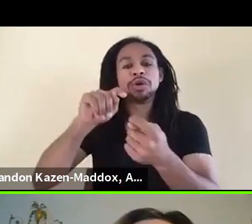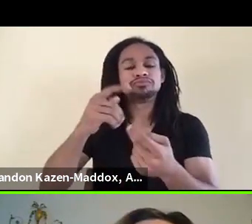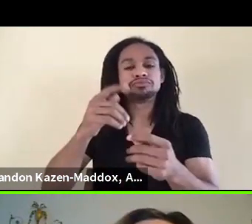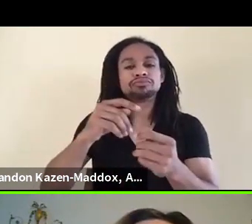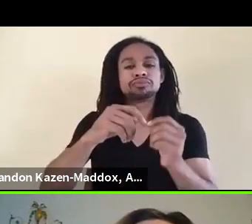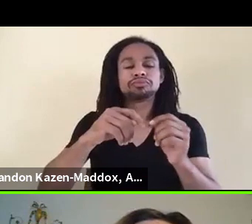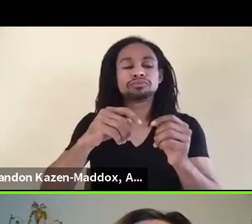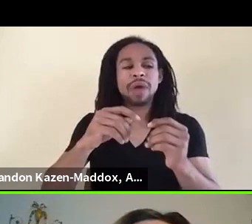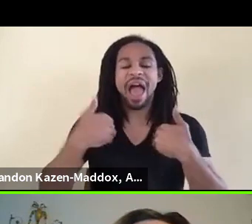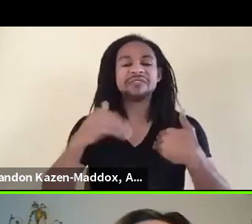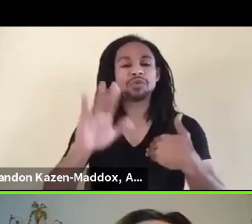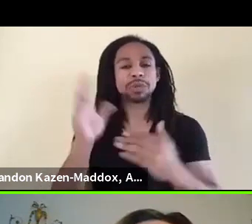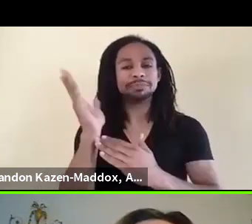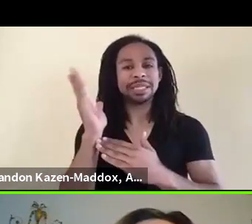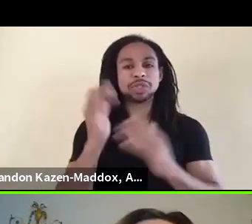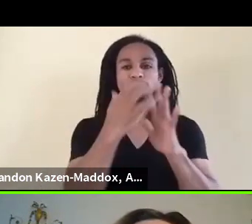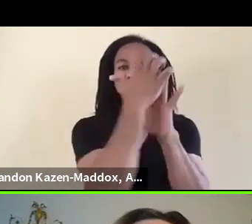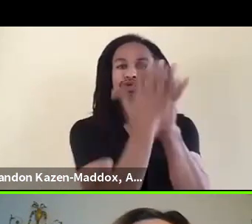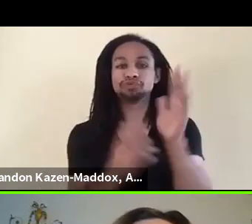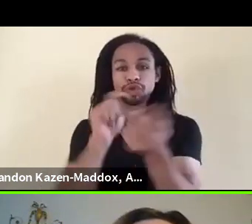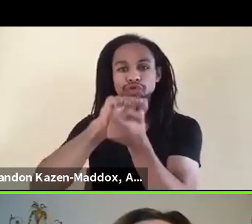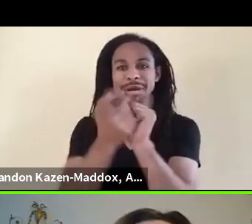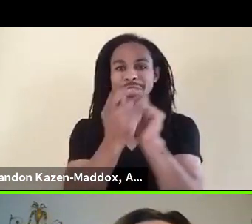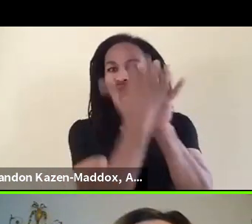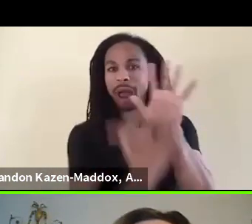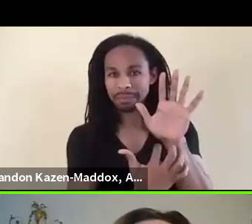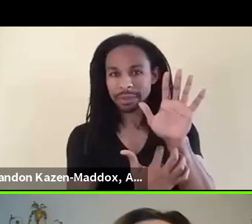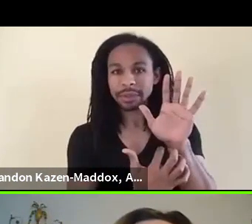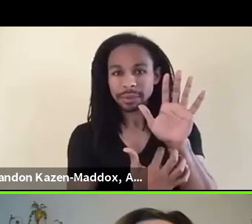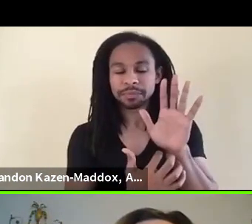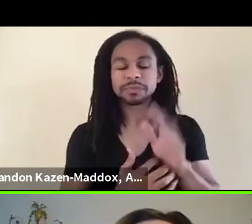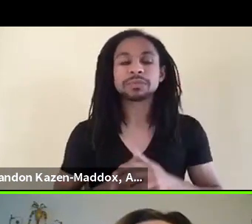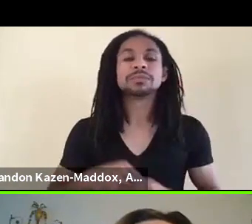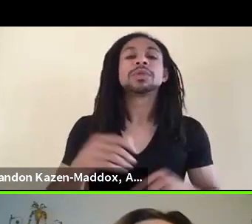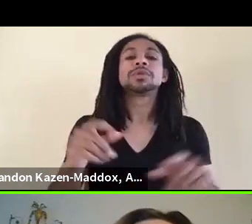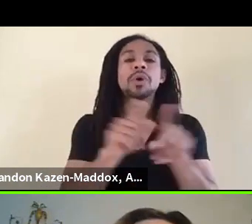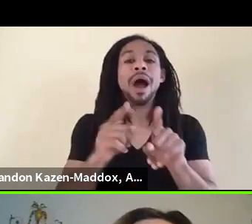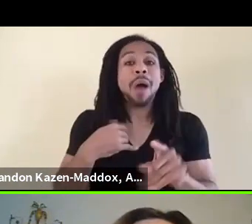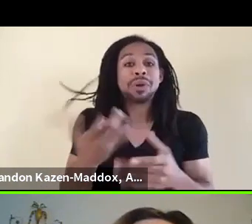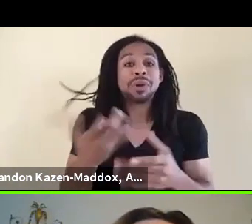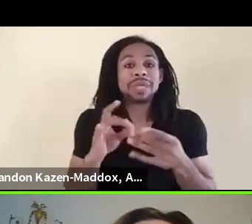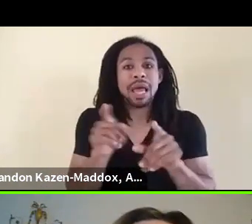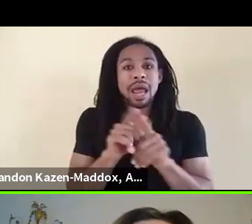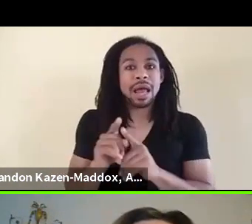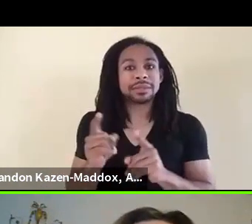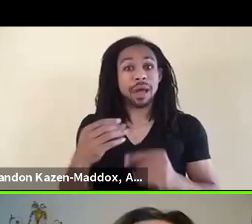I also just want to say that as a white leader in this theater field, I really wanna work